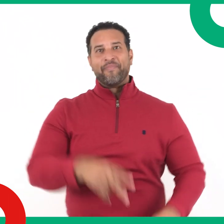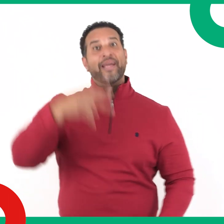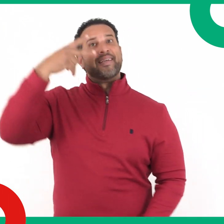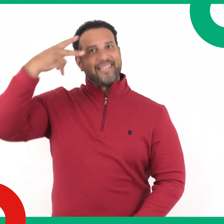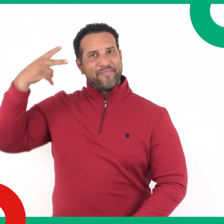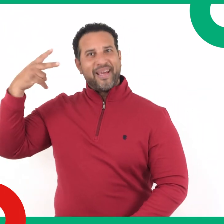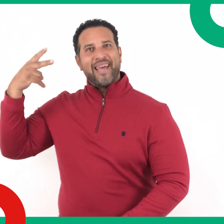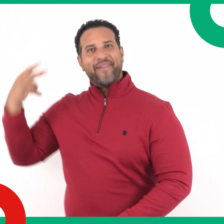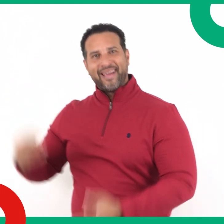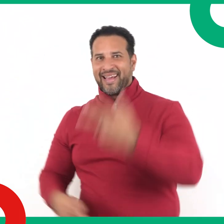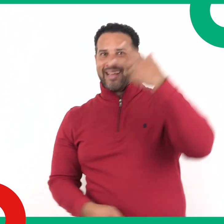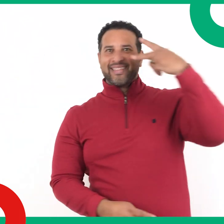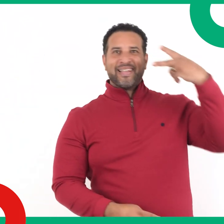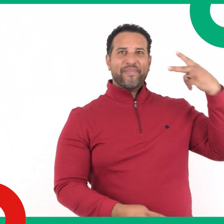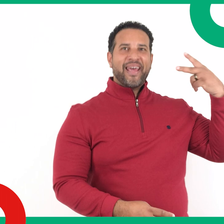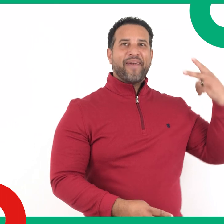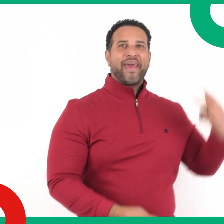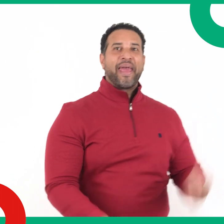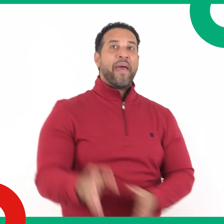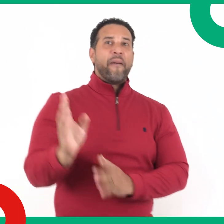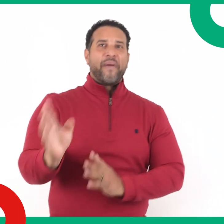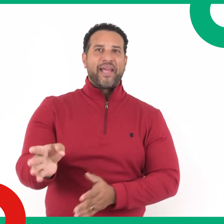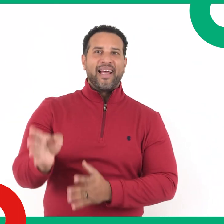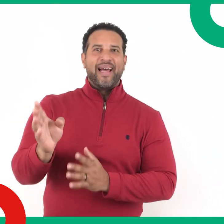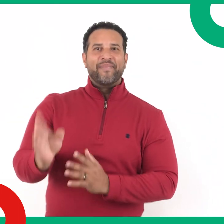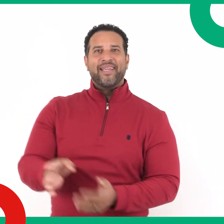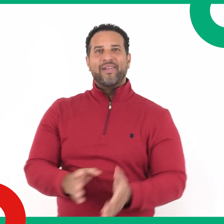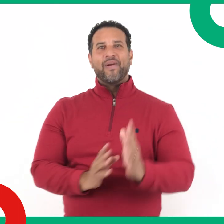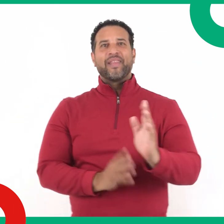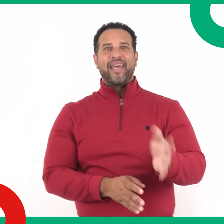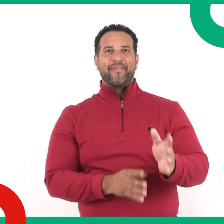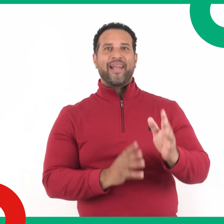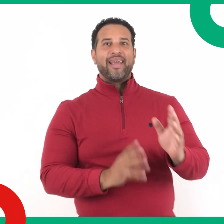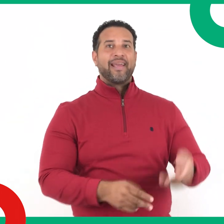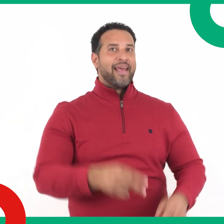Pero si me ven, si me ven, voy camino de Belén.